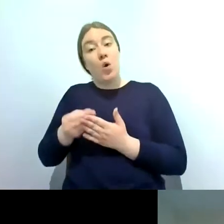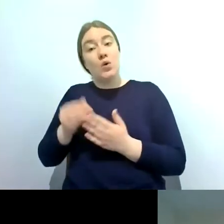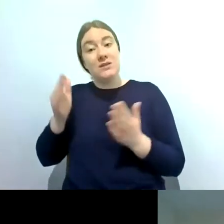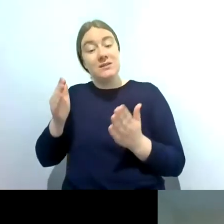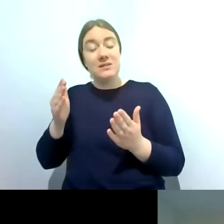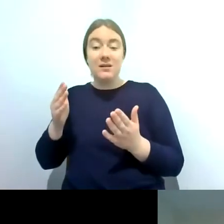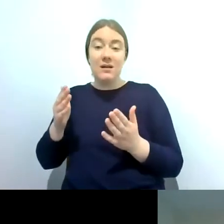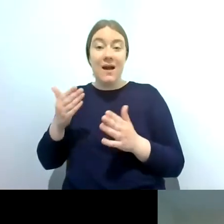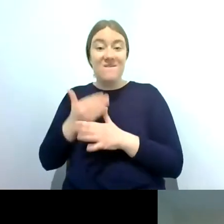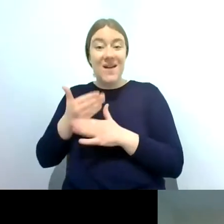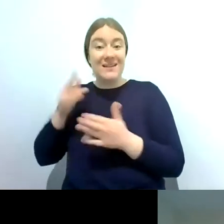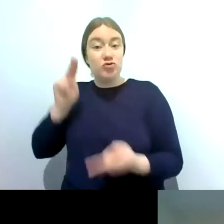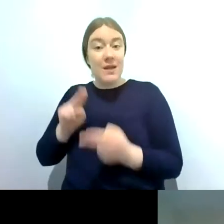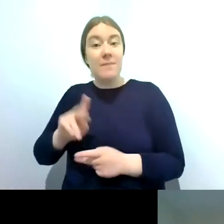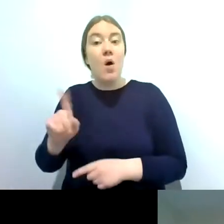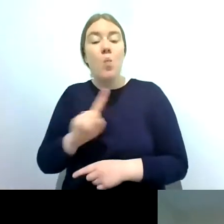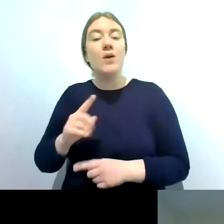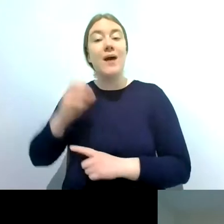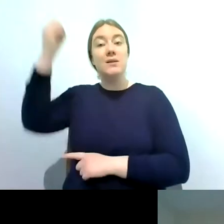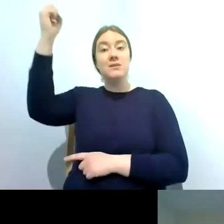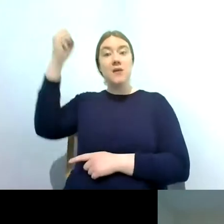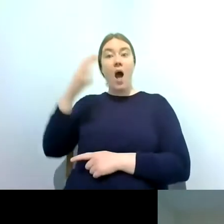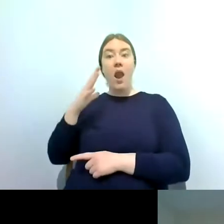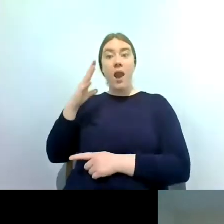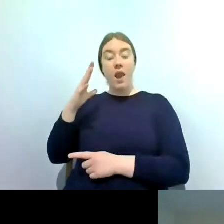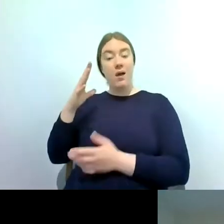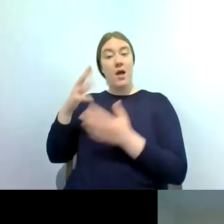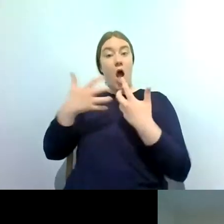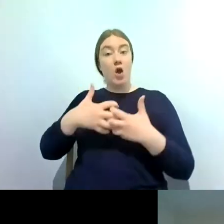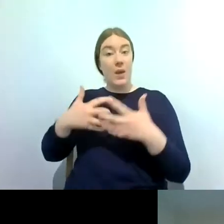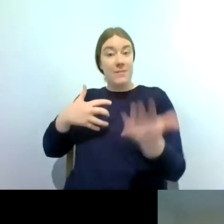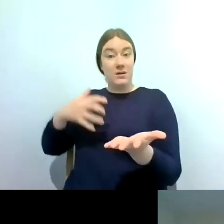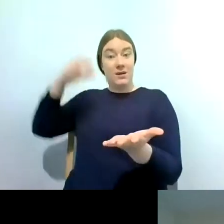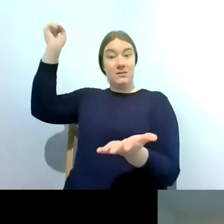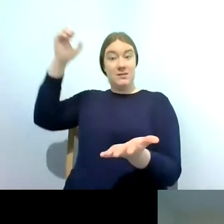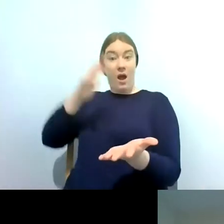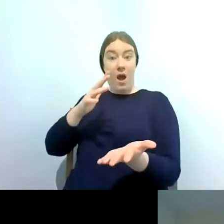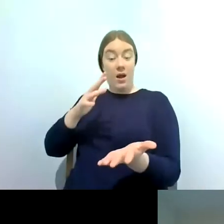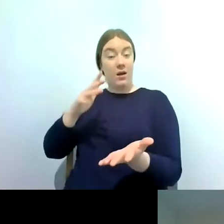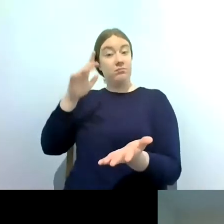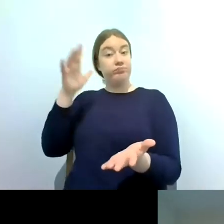sun because the uv rays and basically do the same thing but it takes a bit longer so typically when